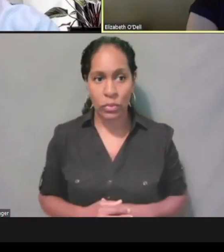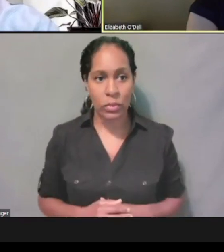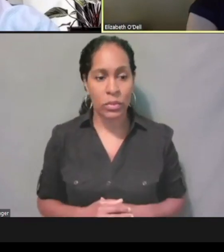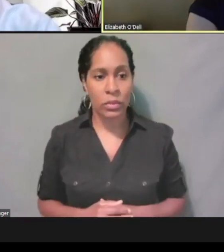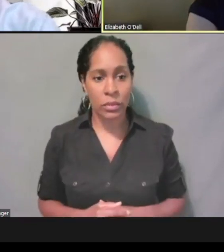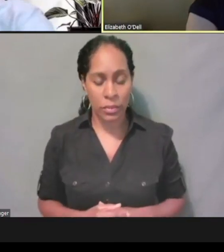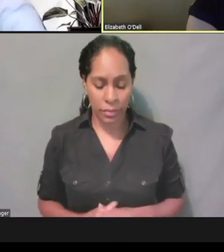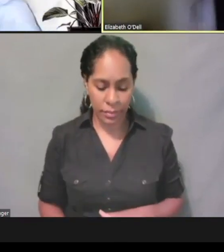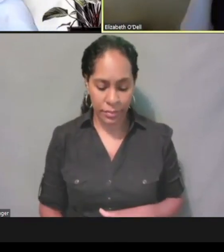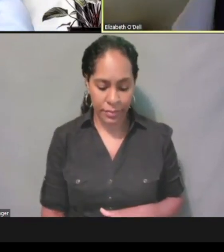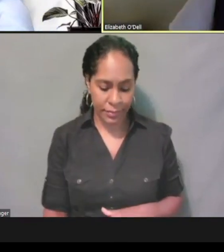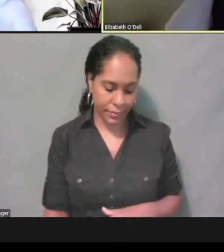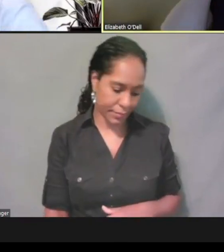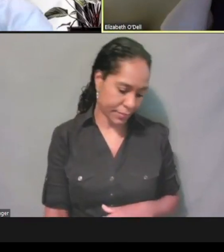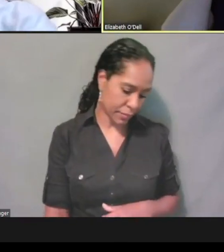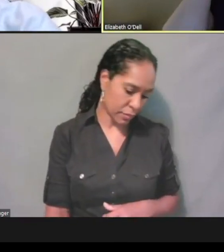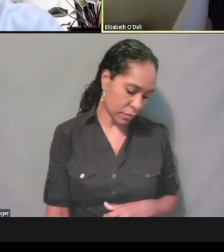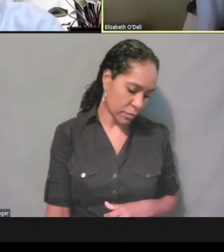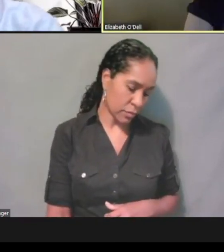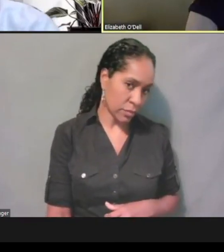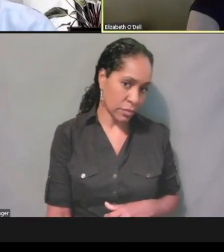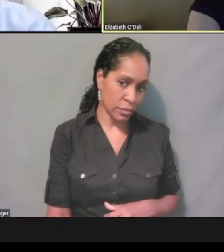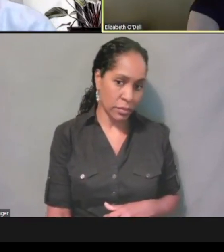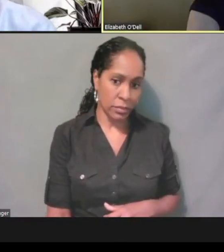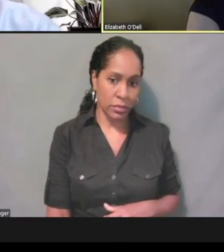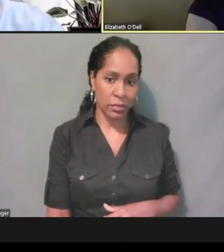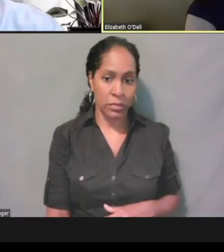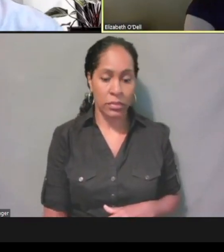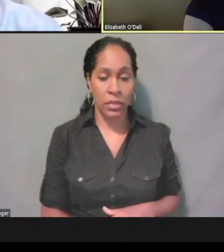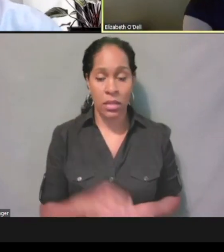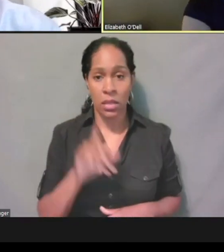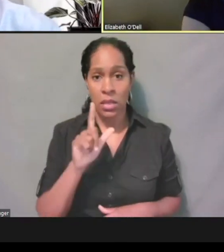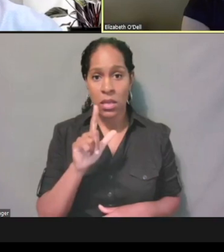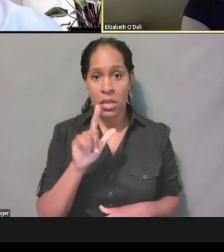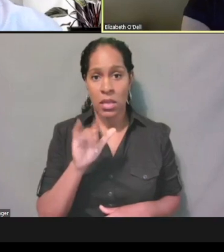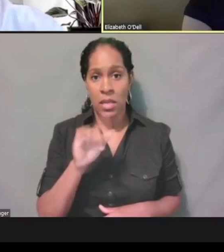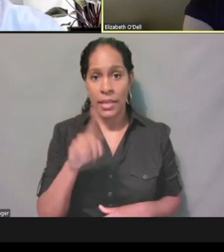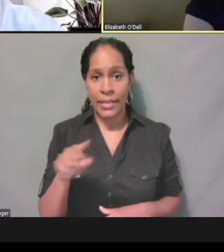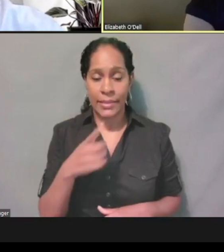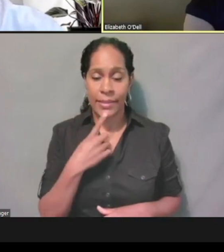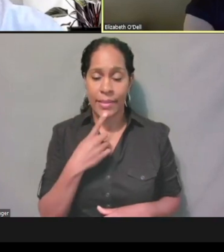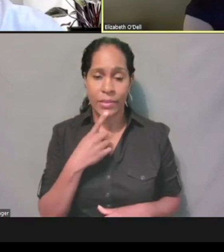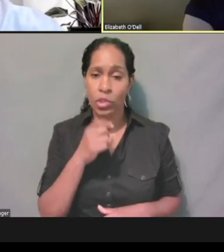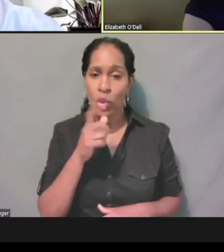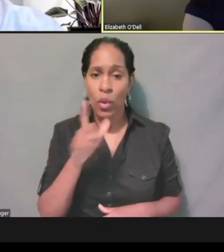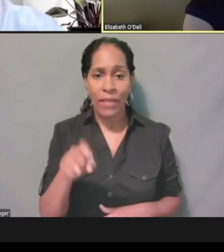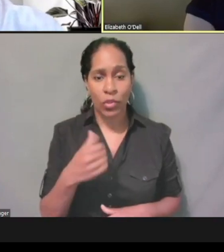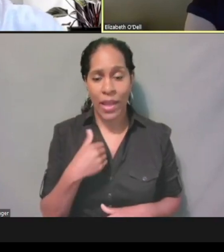That's a great question. And so, you don't have to have an email address to apply for Medicaid.